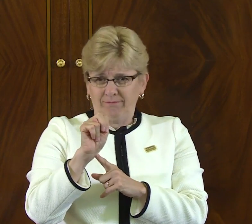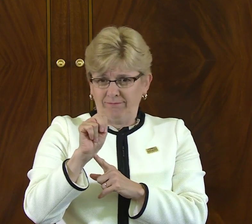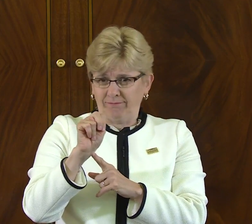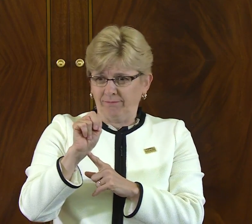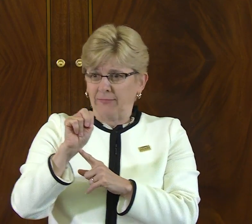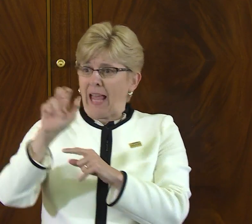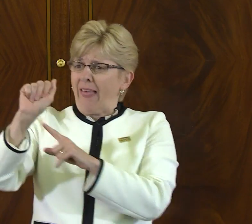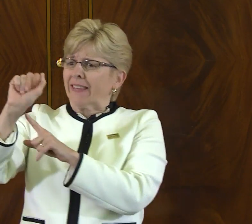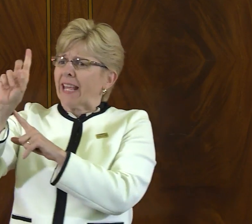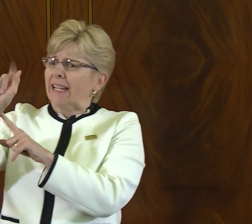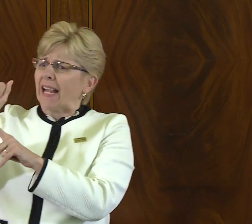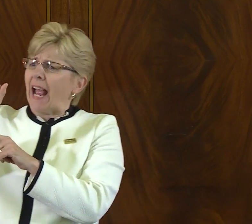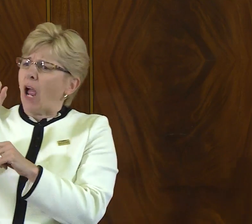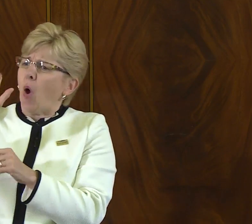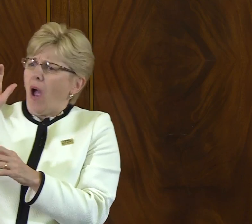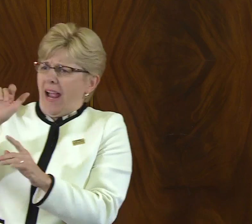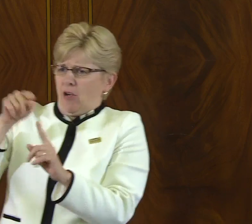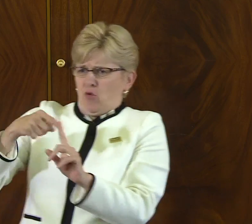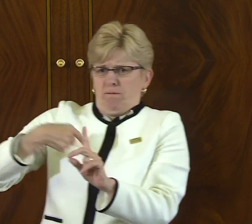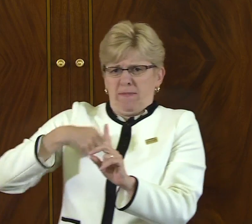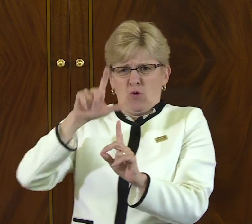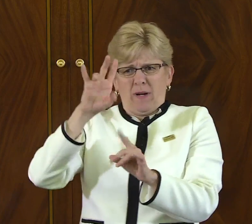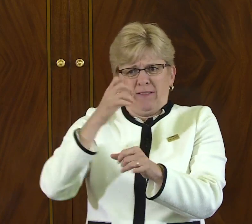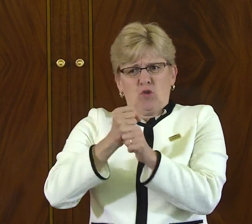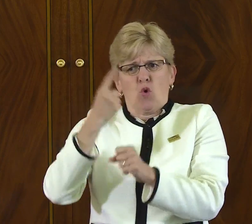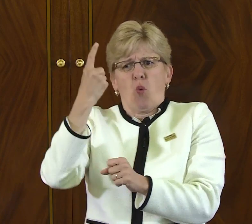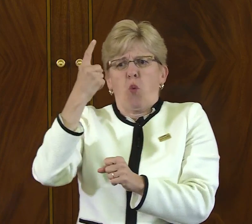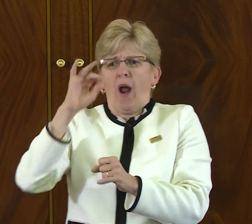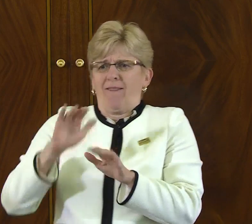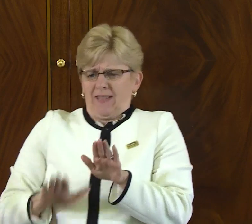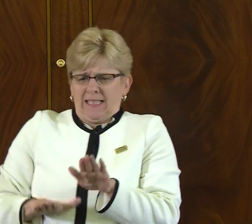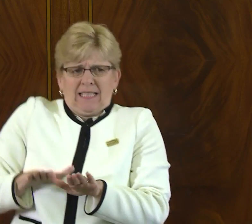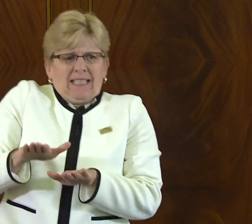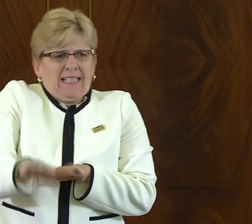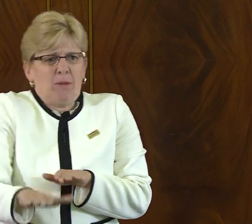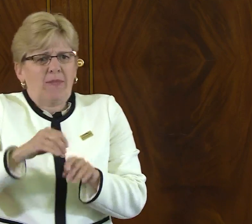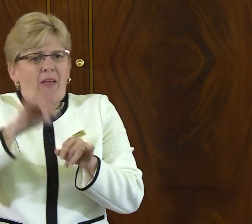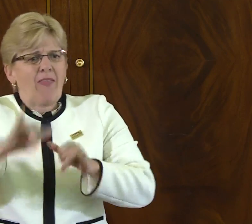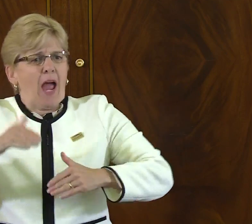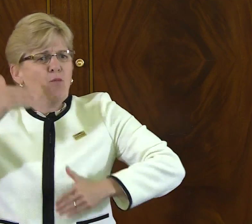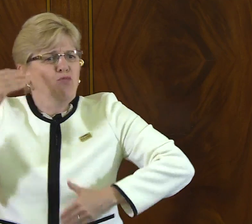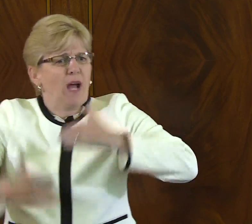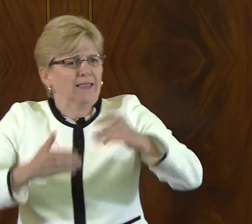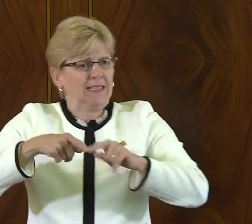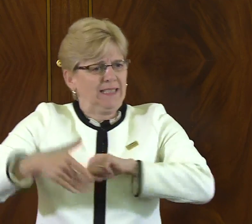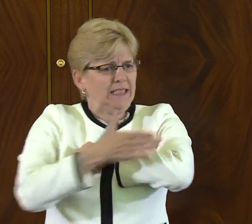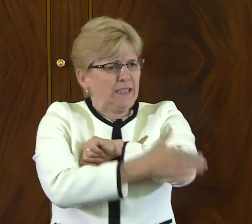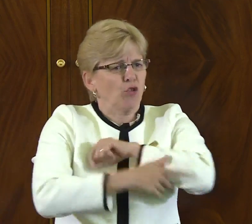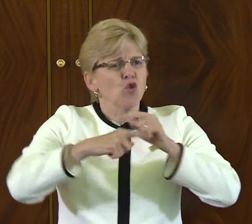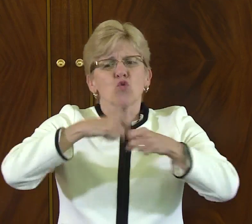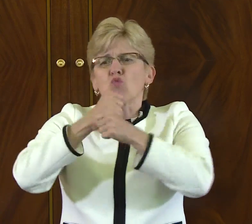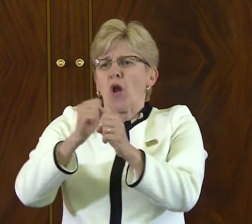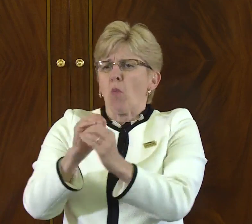The ADA to me is one of the first steps in that process